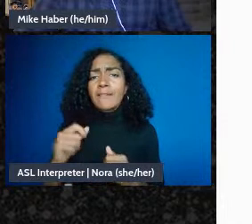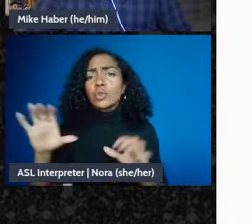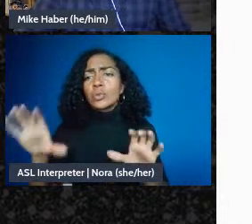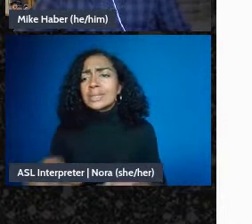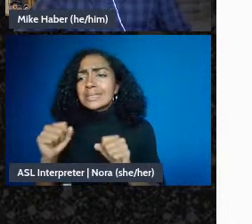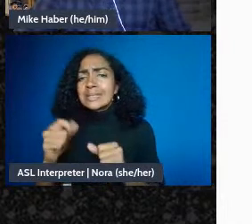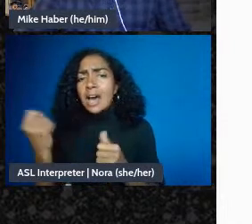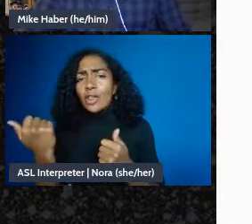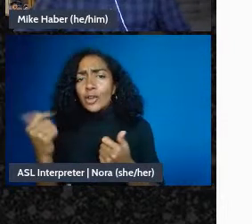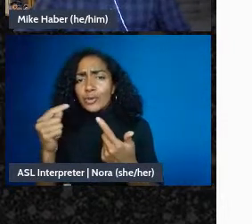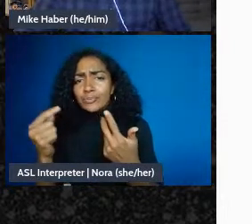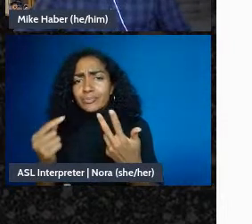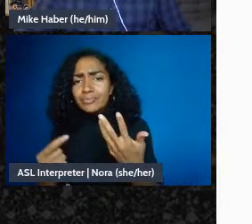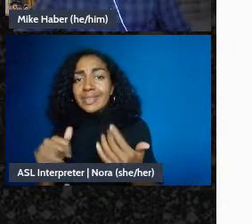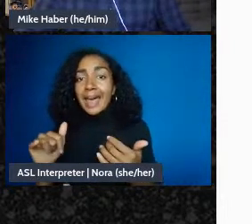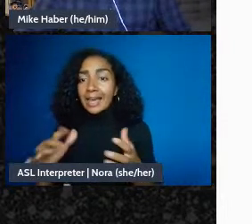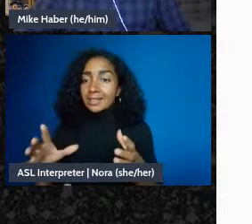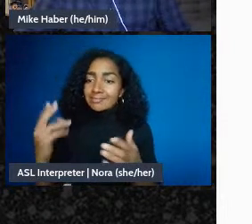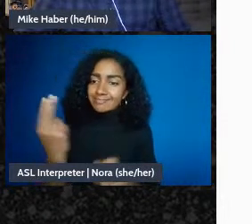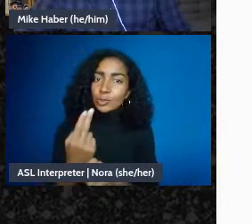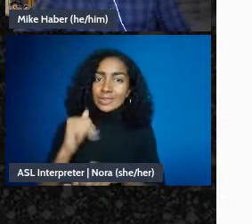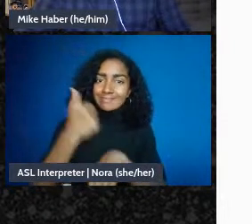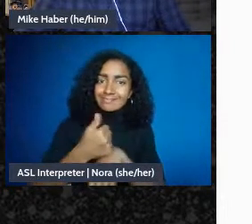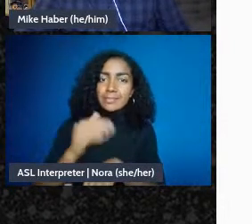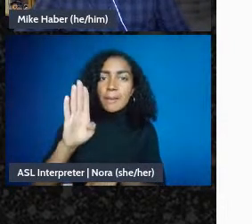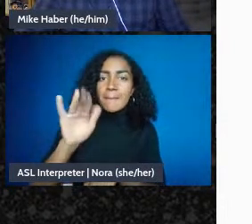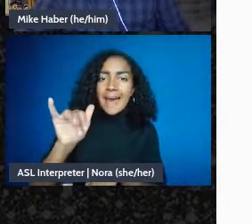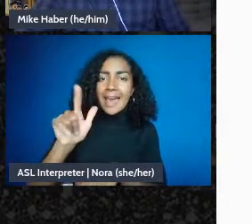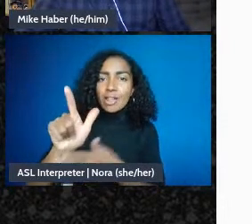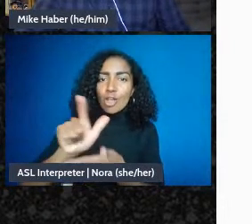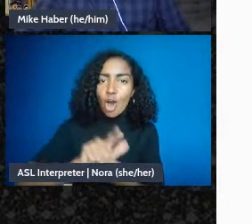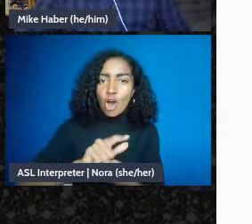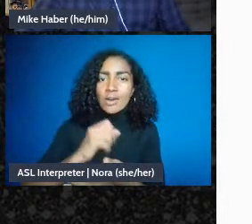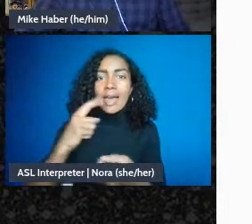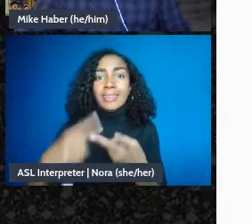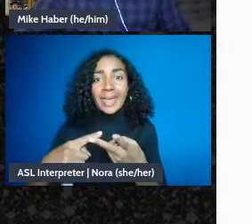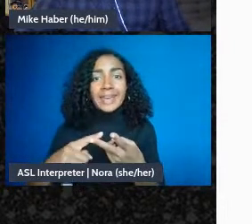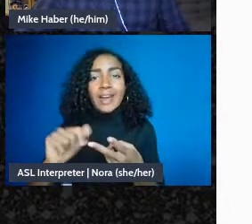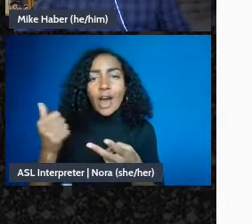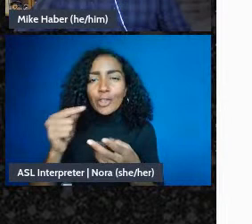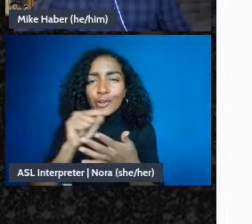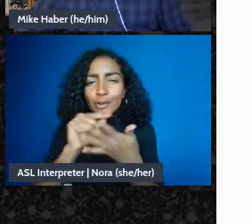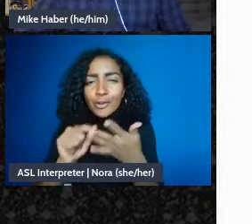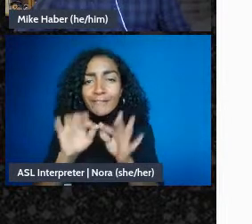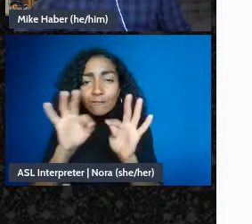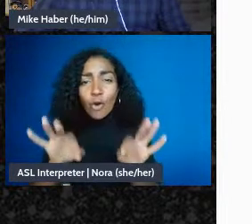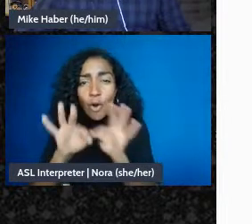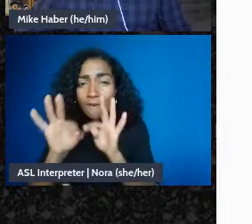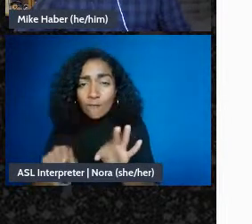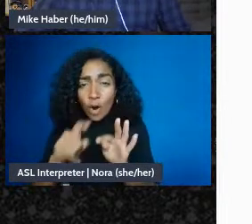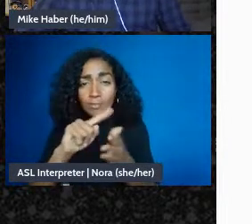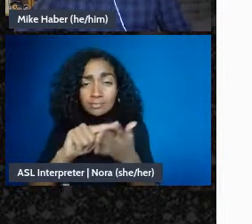and then there's the application for tax exemption that gets sent to the IRS, the 1023ez